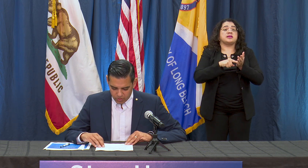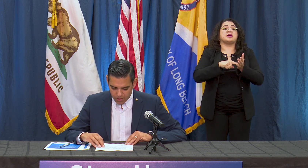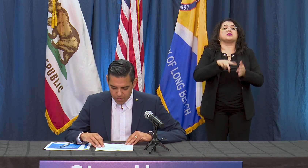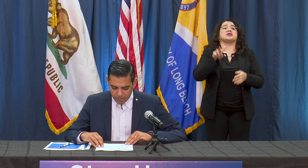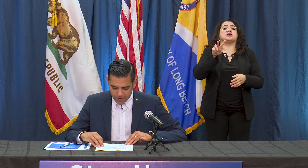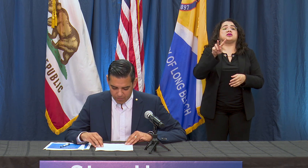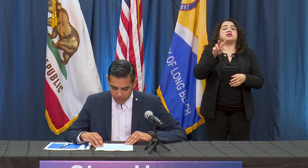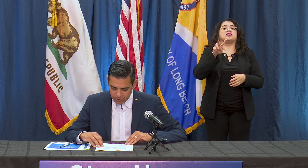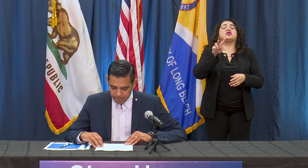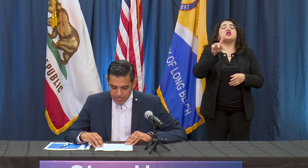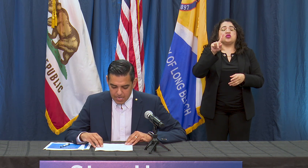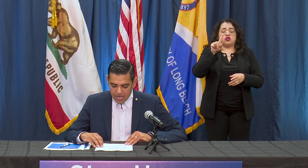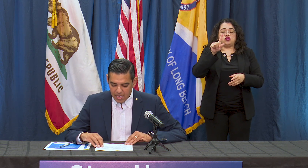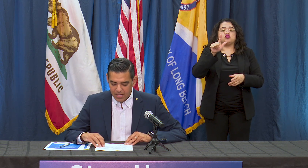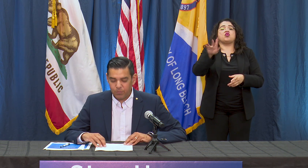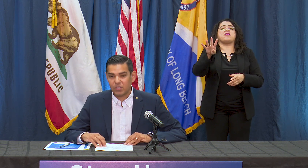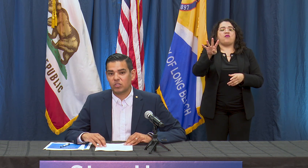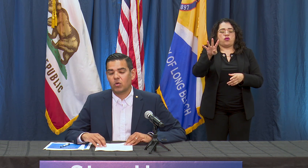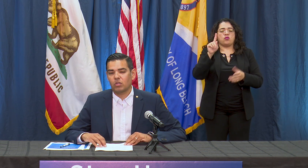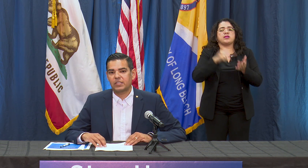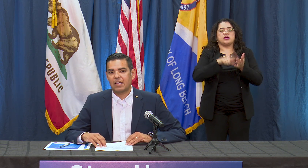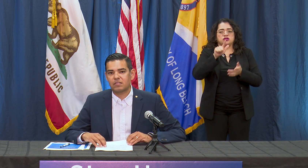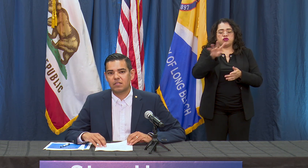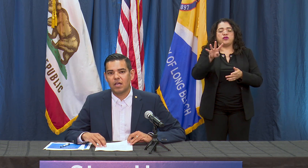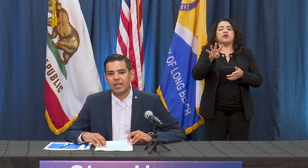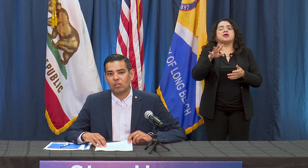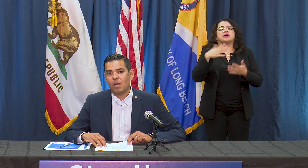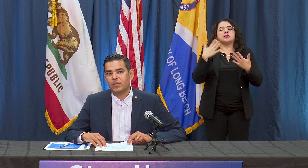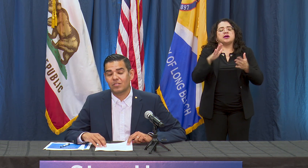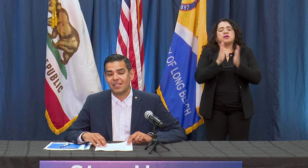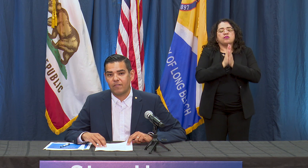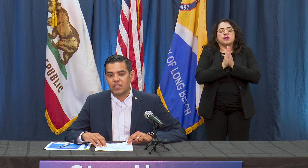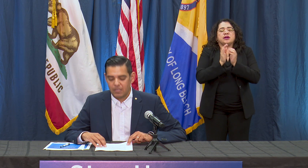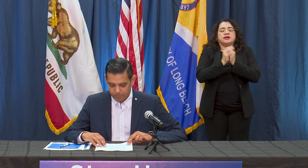to them and their families and it brings a total deaths in Long Beach to 70 of